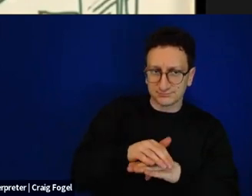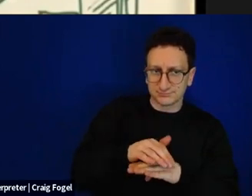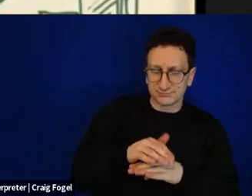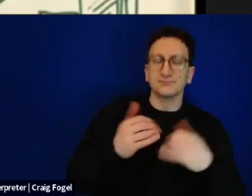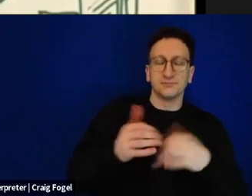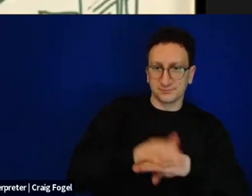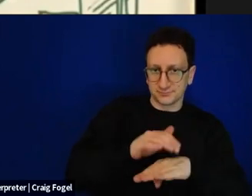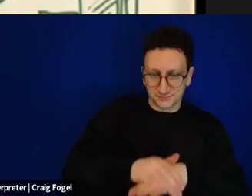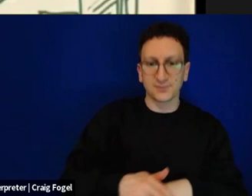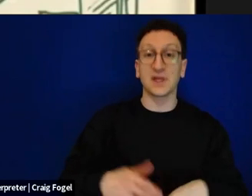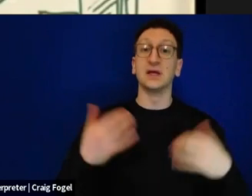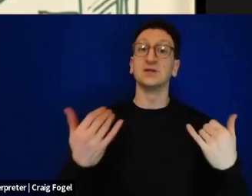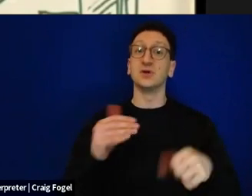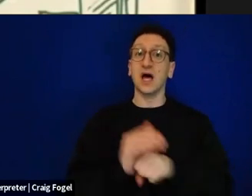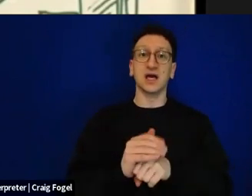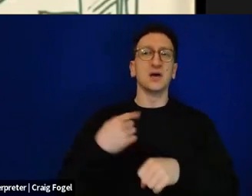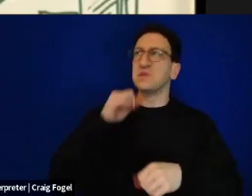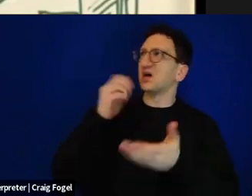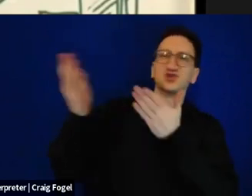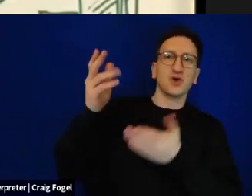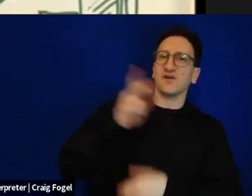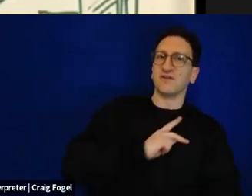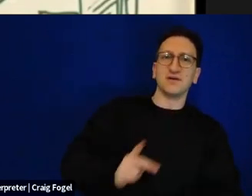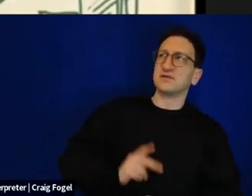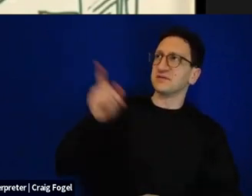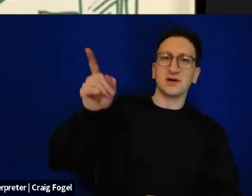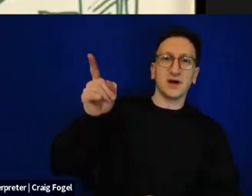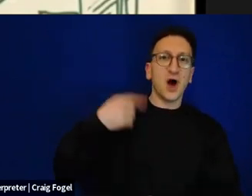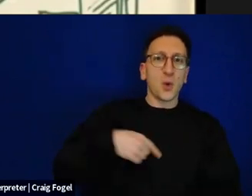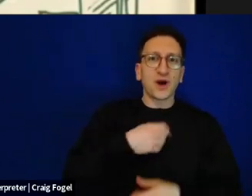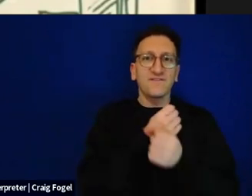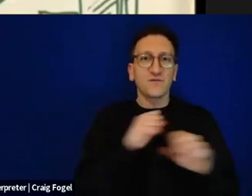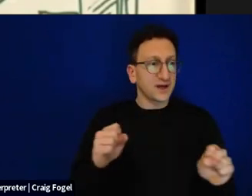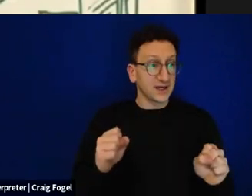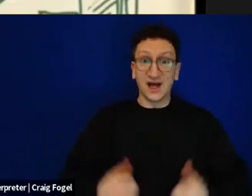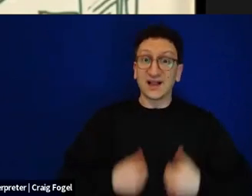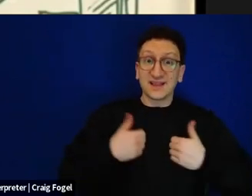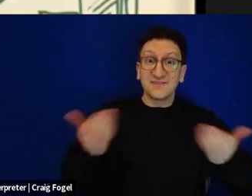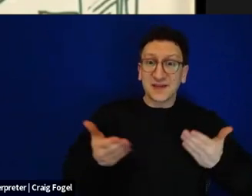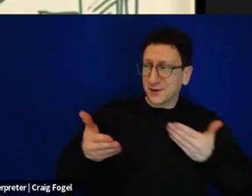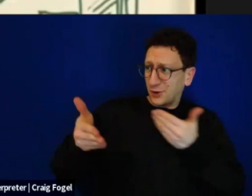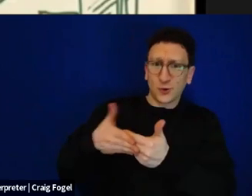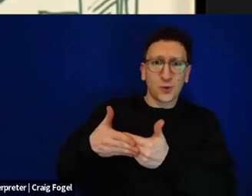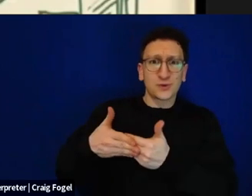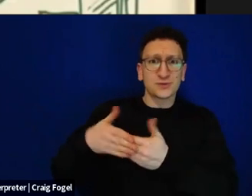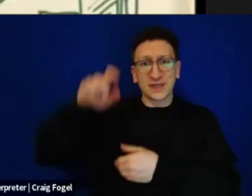all free on the border with Egypt, and our hands are powerful in order to protect our own lives.